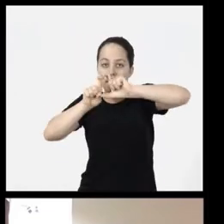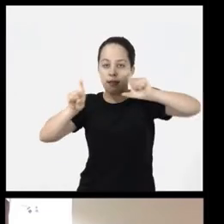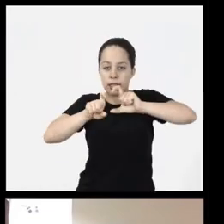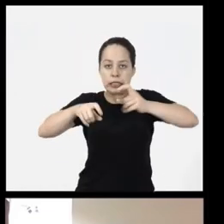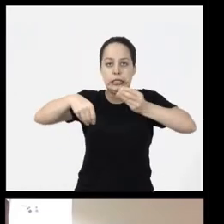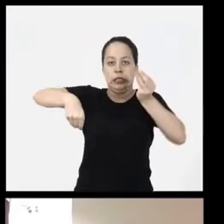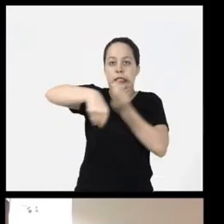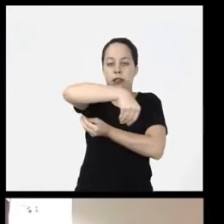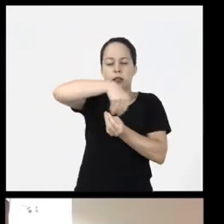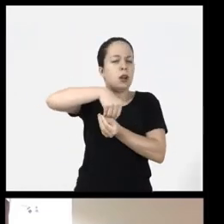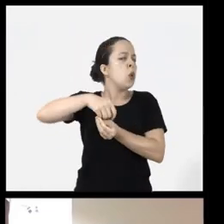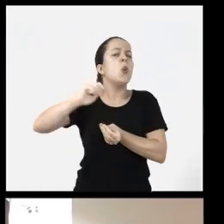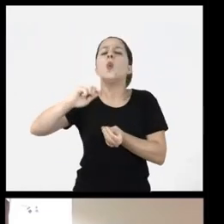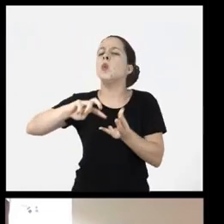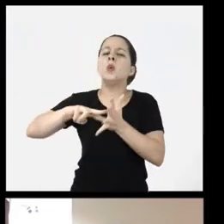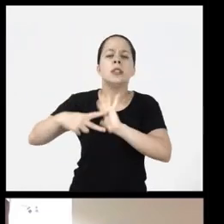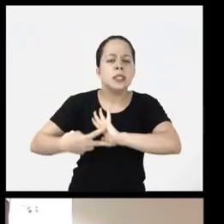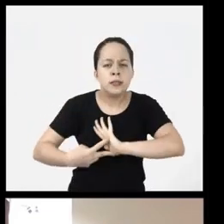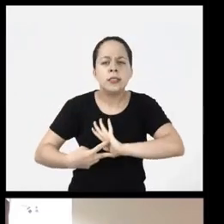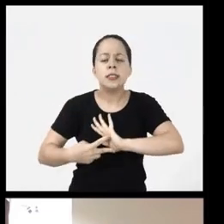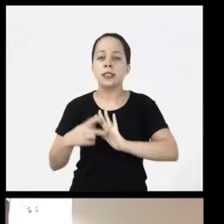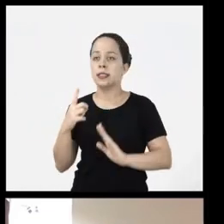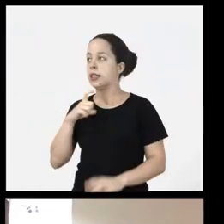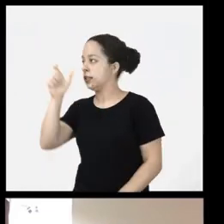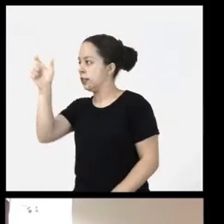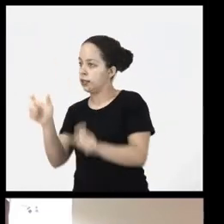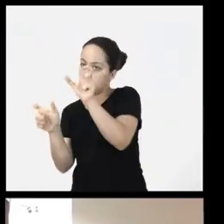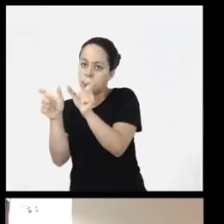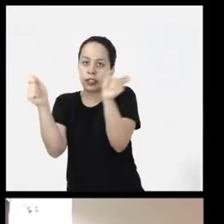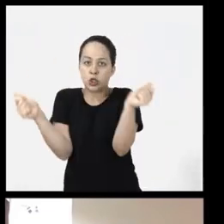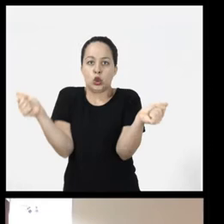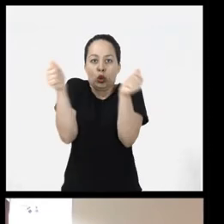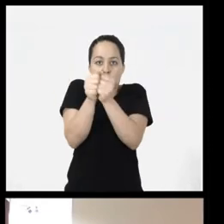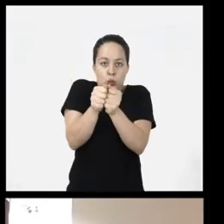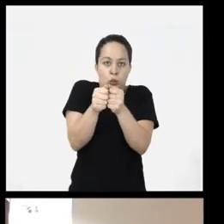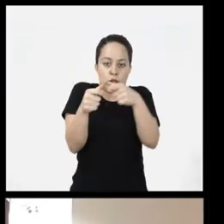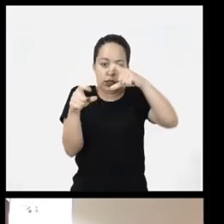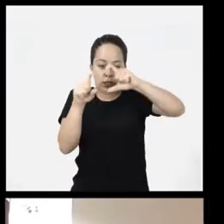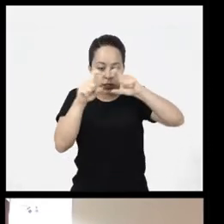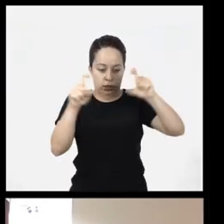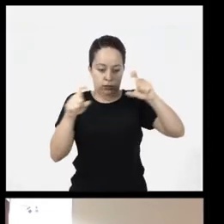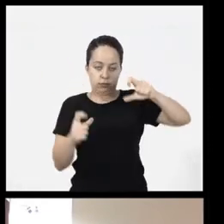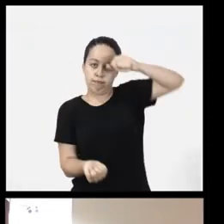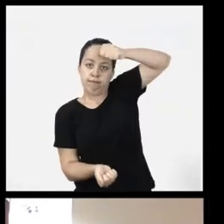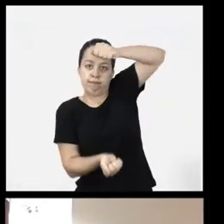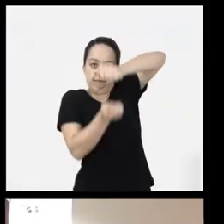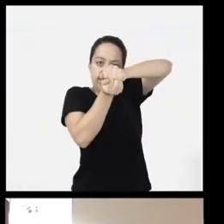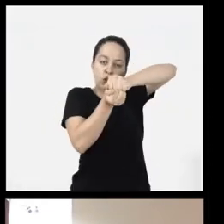is a table with merged rows and columns is one that mixes rows and columns right in a